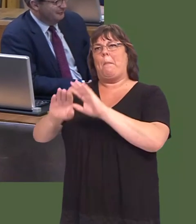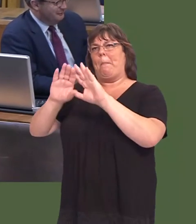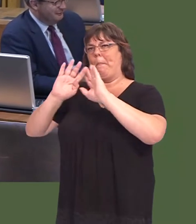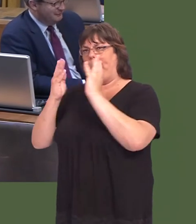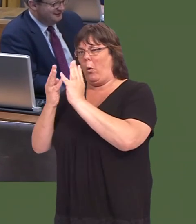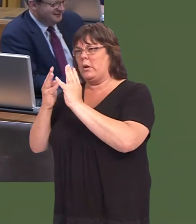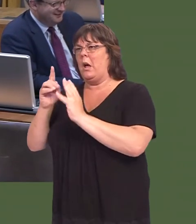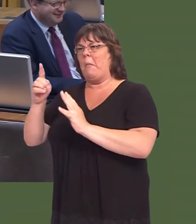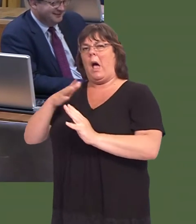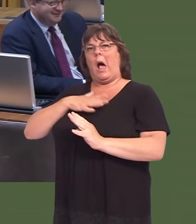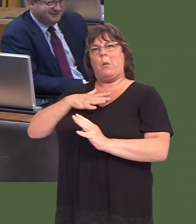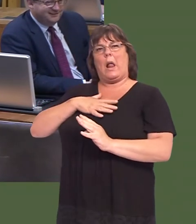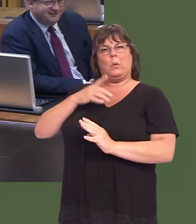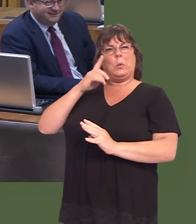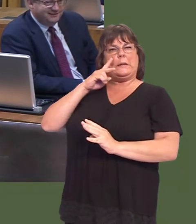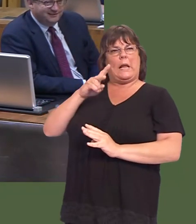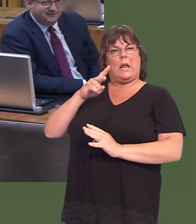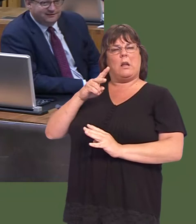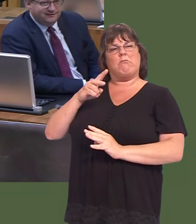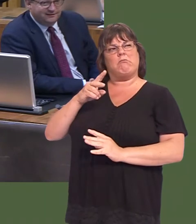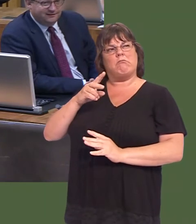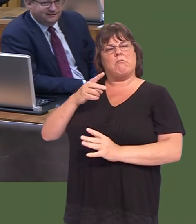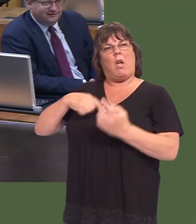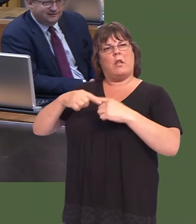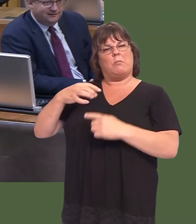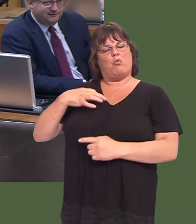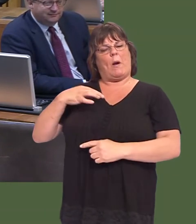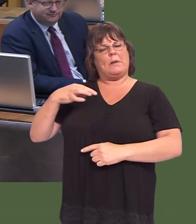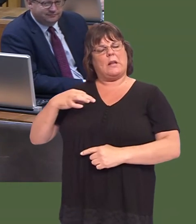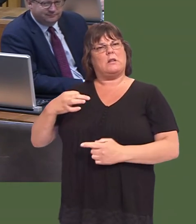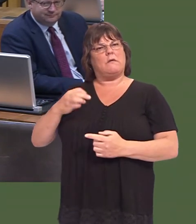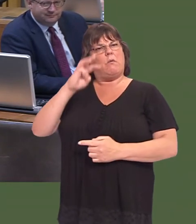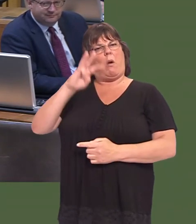my perspective, Iíd very much like to see us represented internationally at cricket,